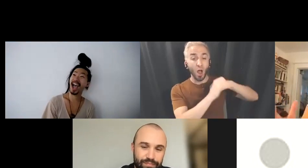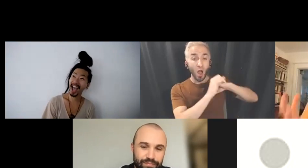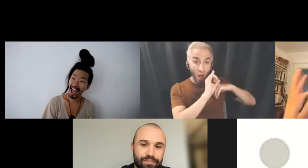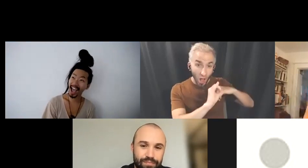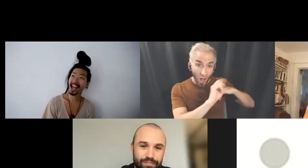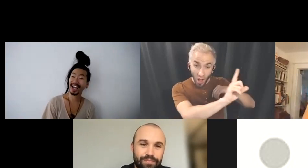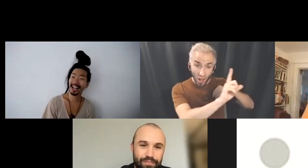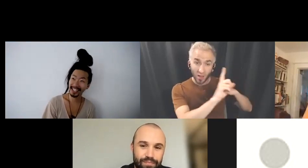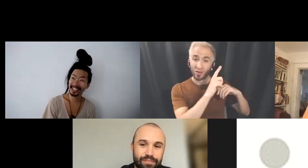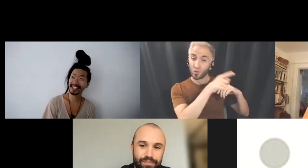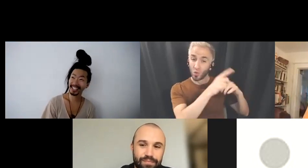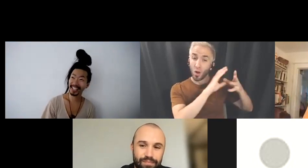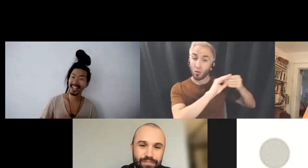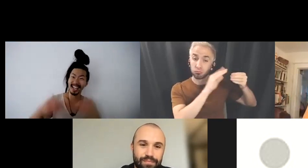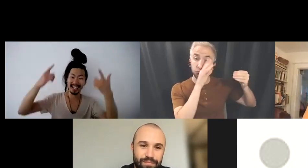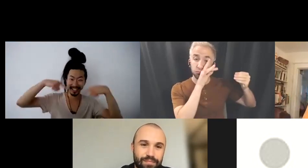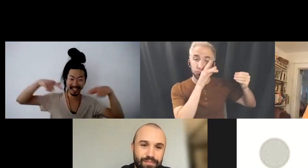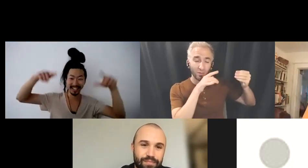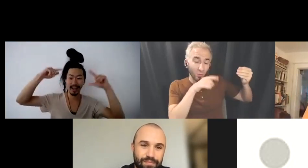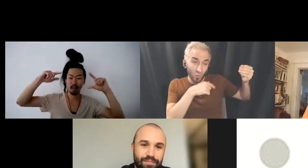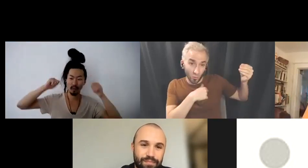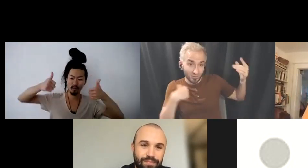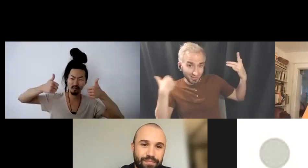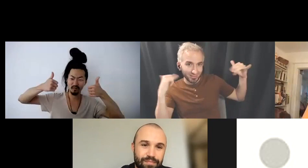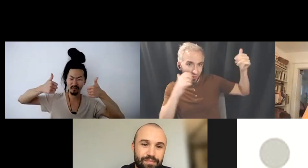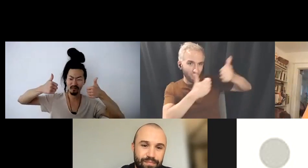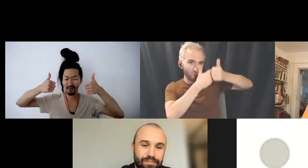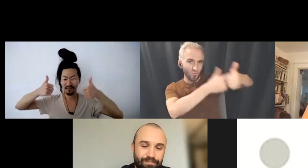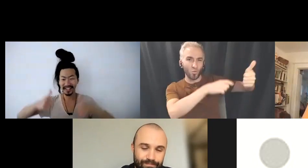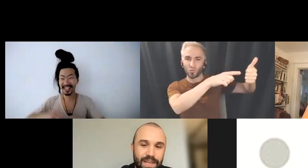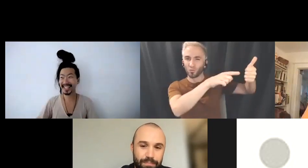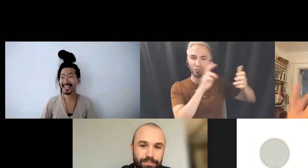We were doing that own work ourselves and that's was what Indrit was referencing that